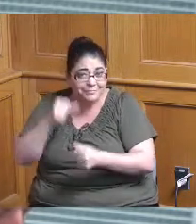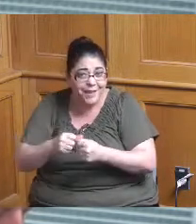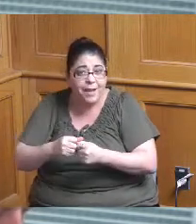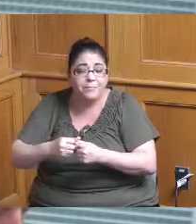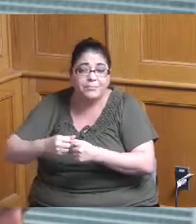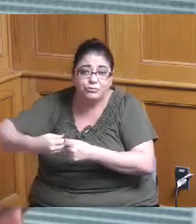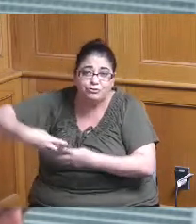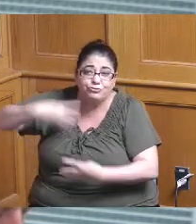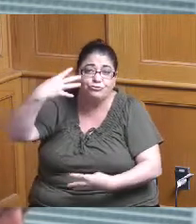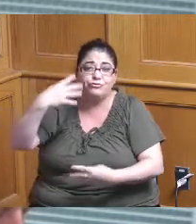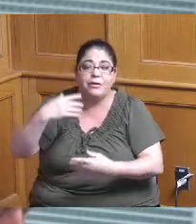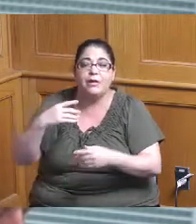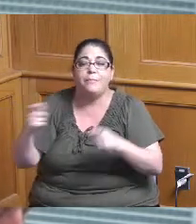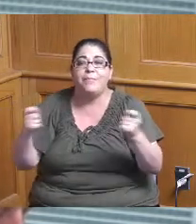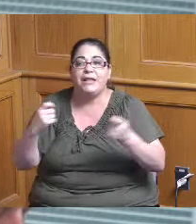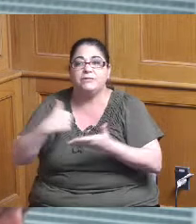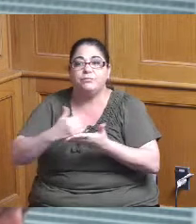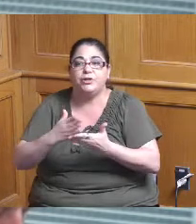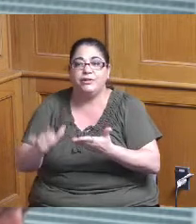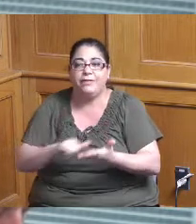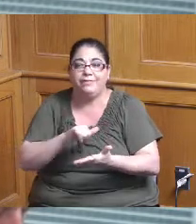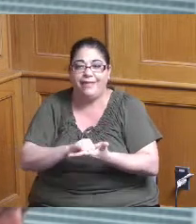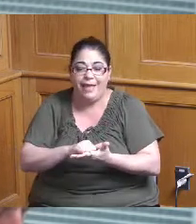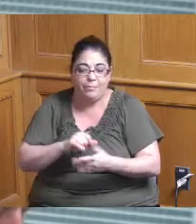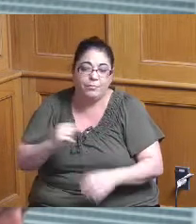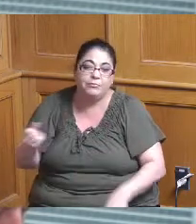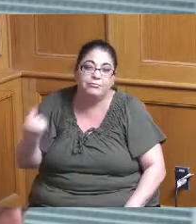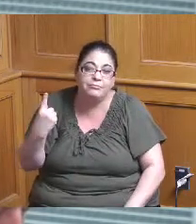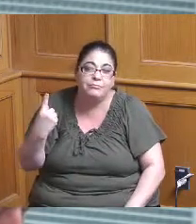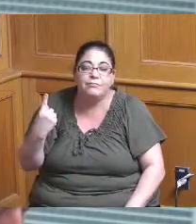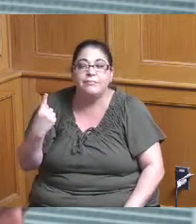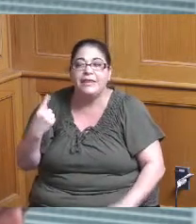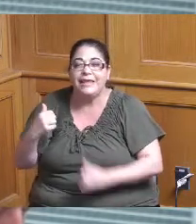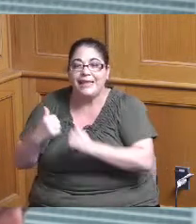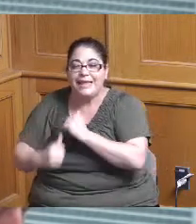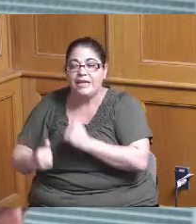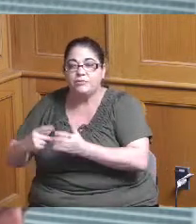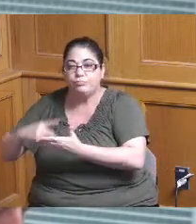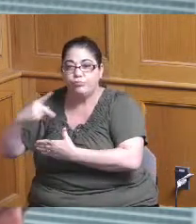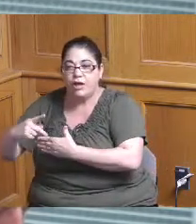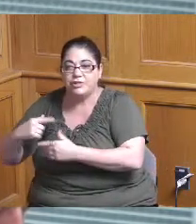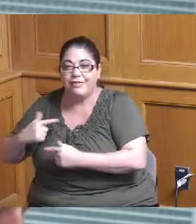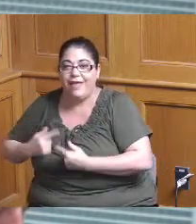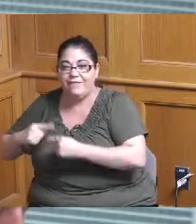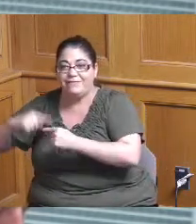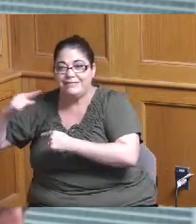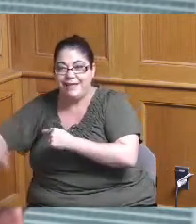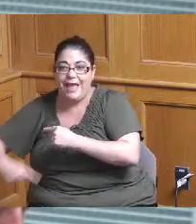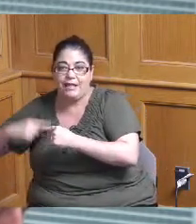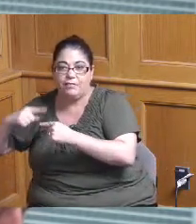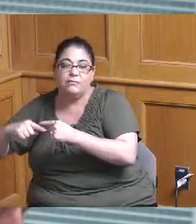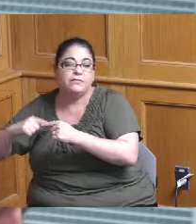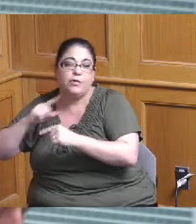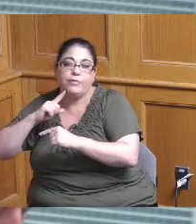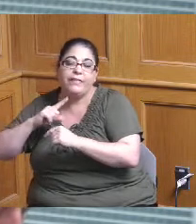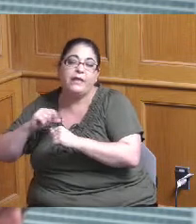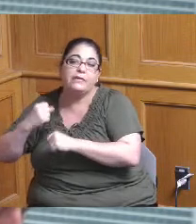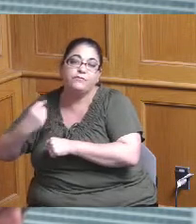budget that way but the projects all have a life cycle that covers execution over several years so